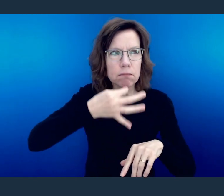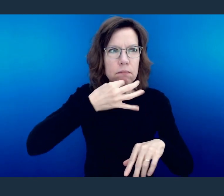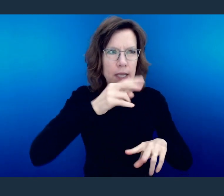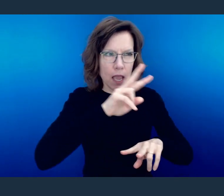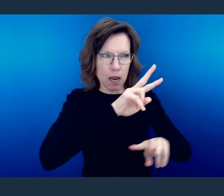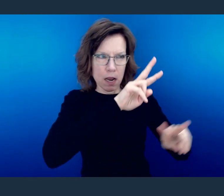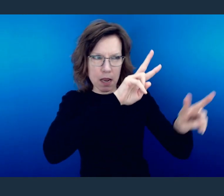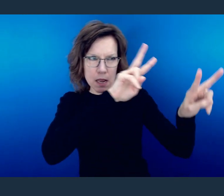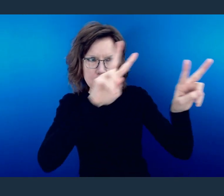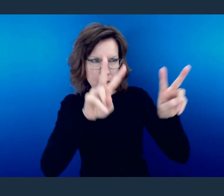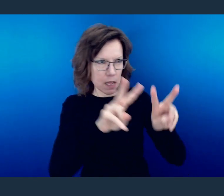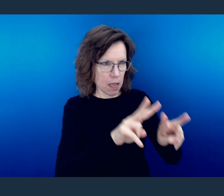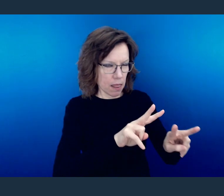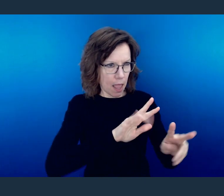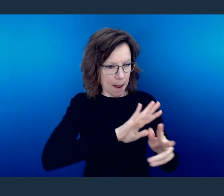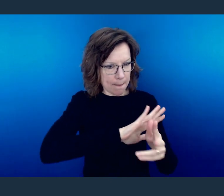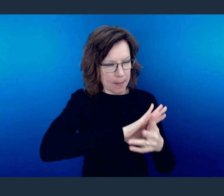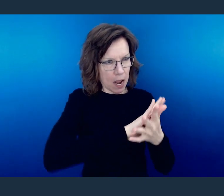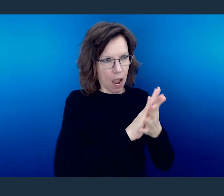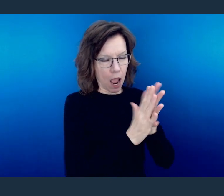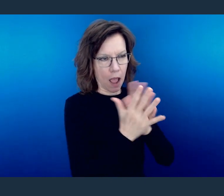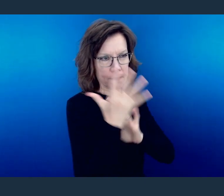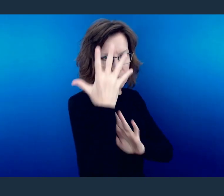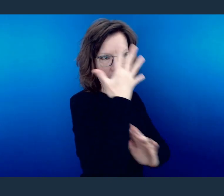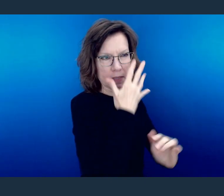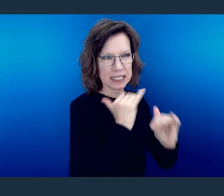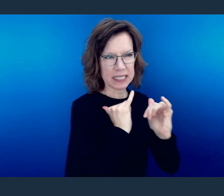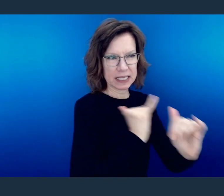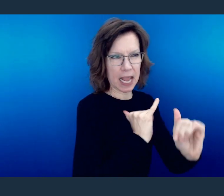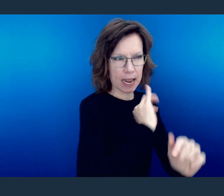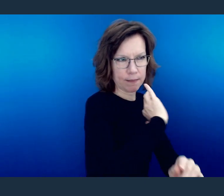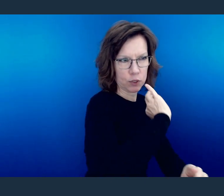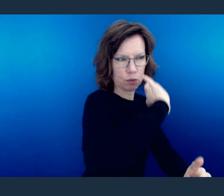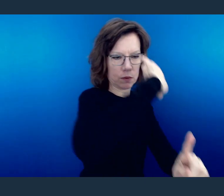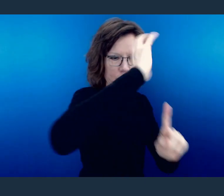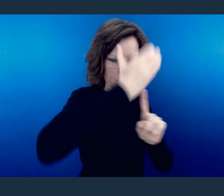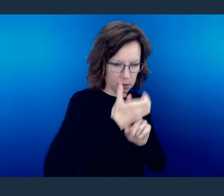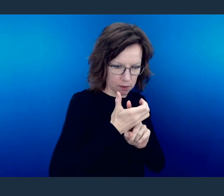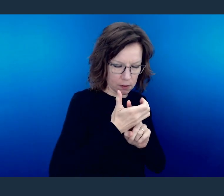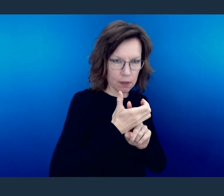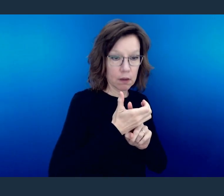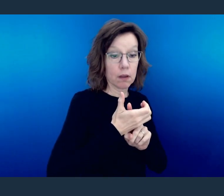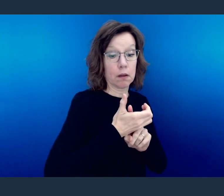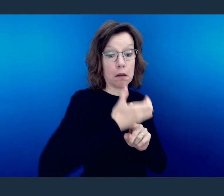transform themselves to look like those things in order to conceal what they really were.